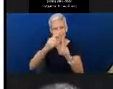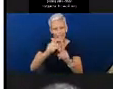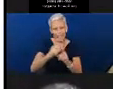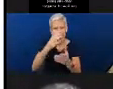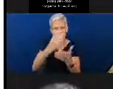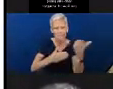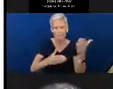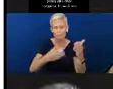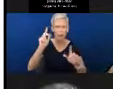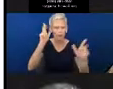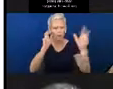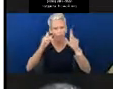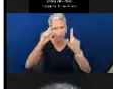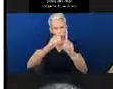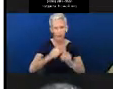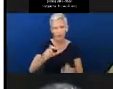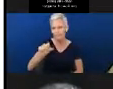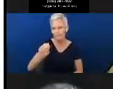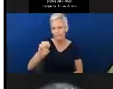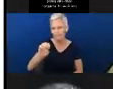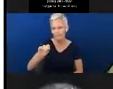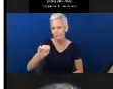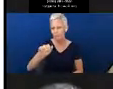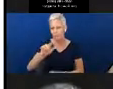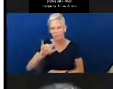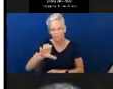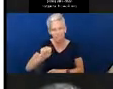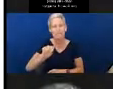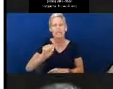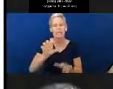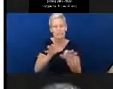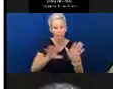and in language development, we need to see that word, we need to be familiar with that.